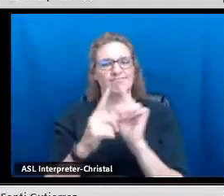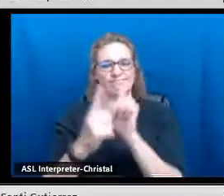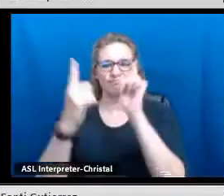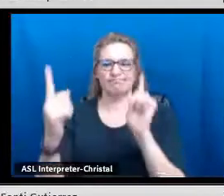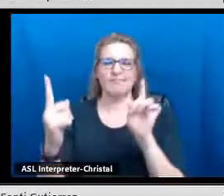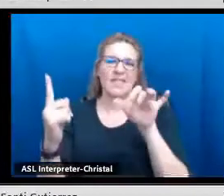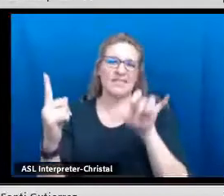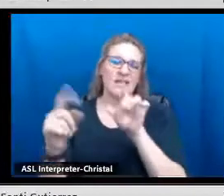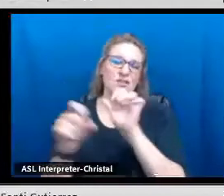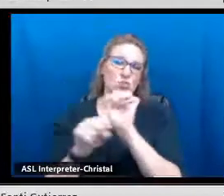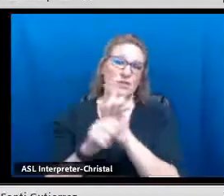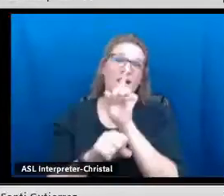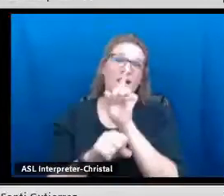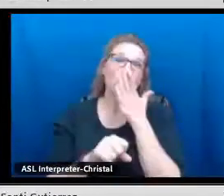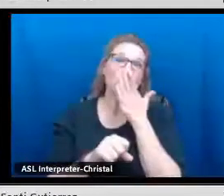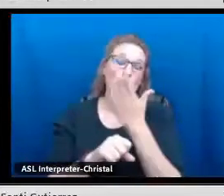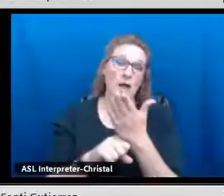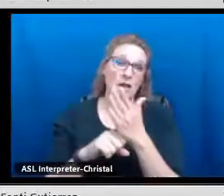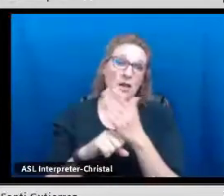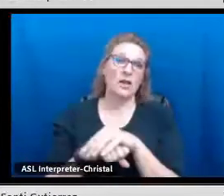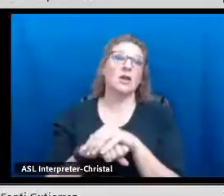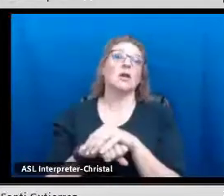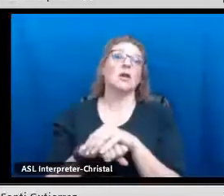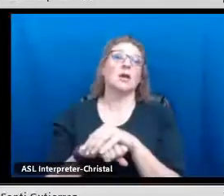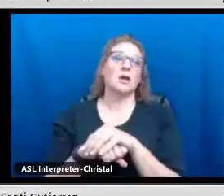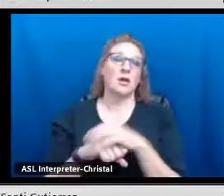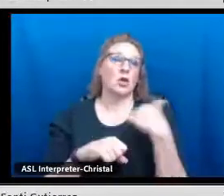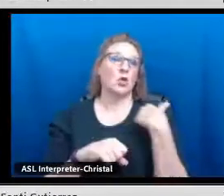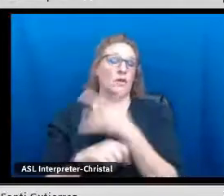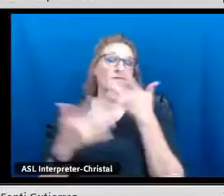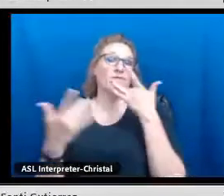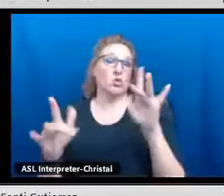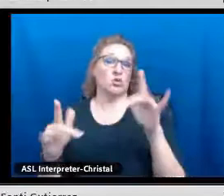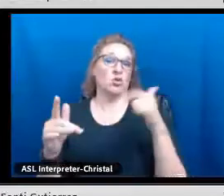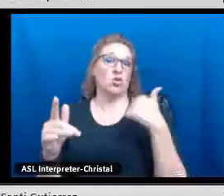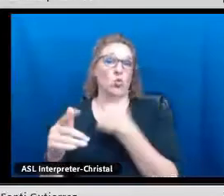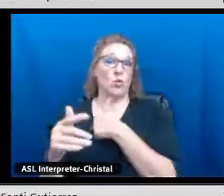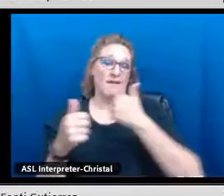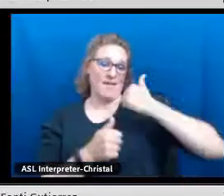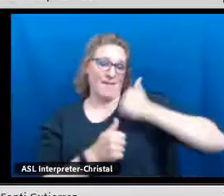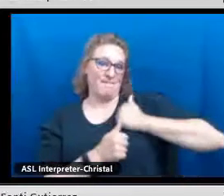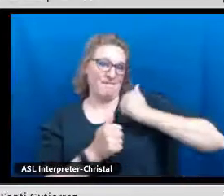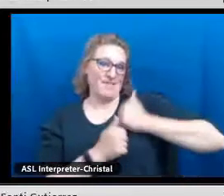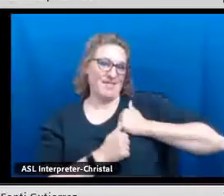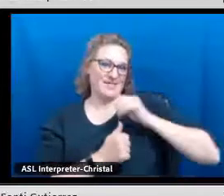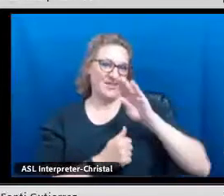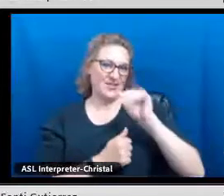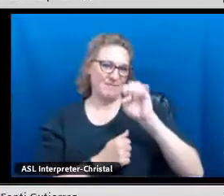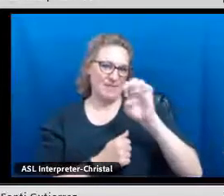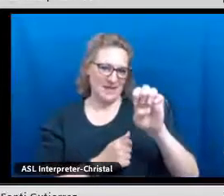We've been doing those presentations virtually and that has actually worked out quite well.